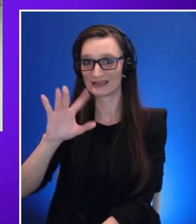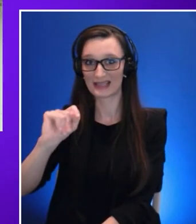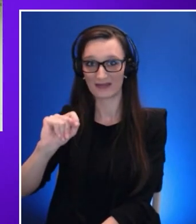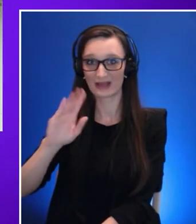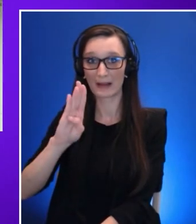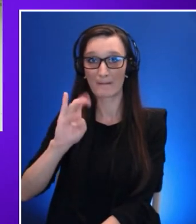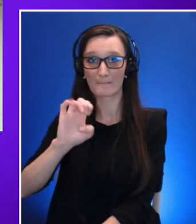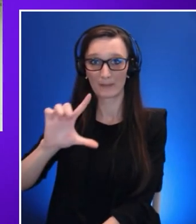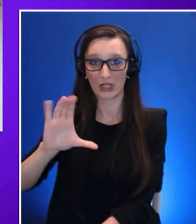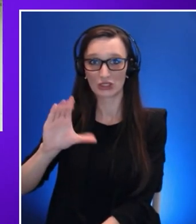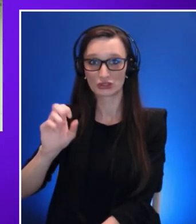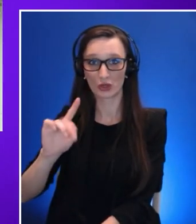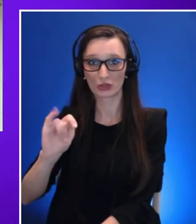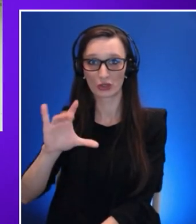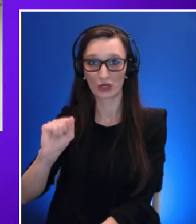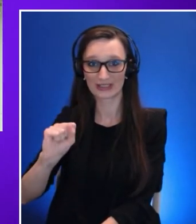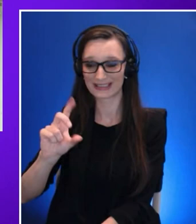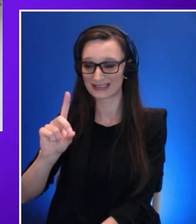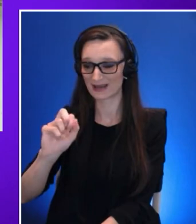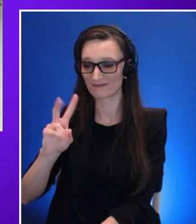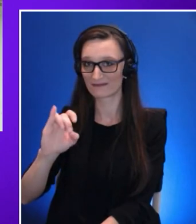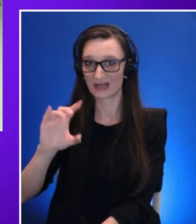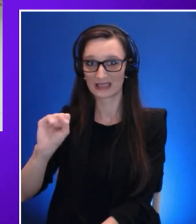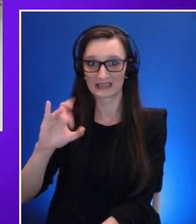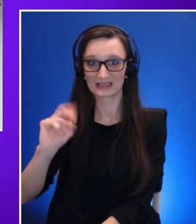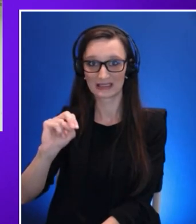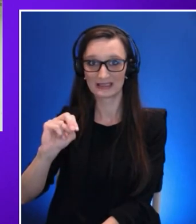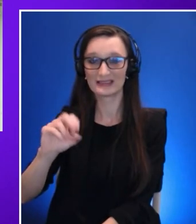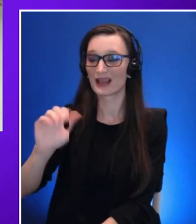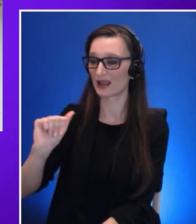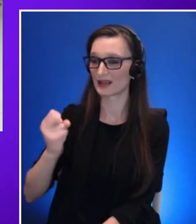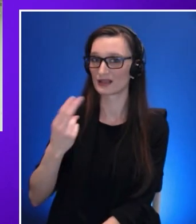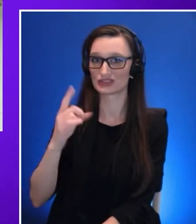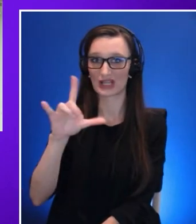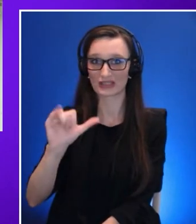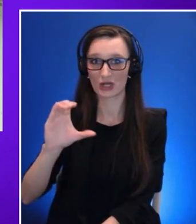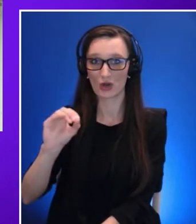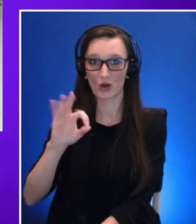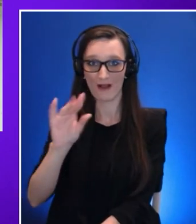the entire Yahoo events team, and to all the work stream leaders who have generously volunteered